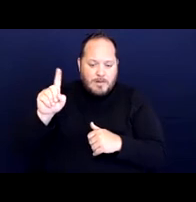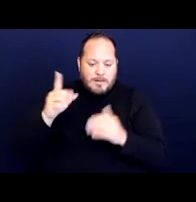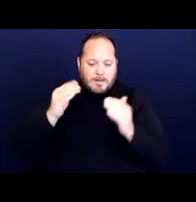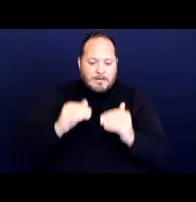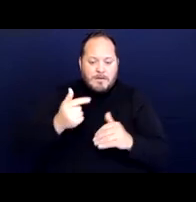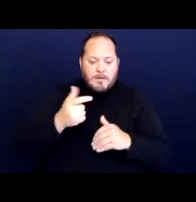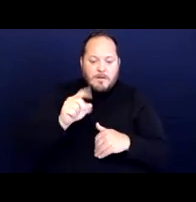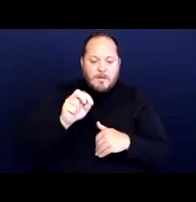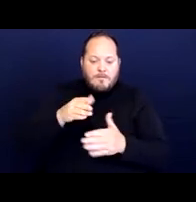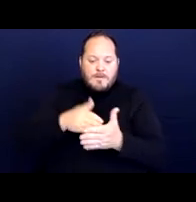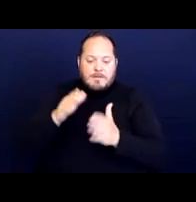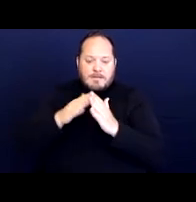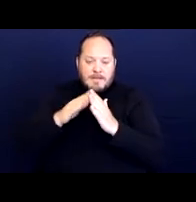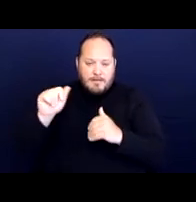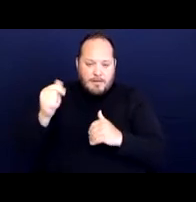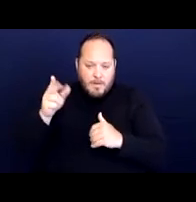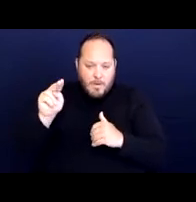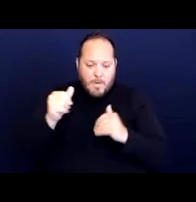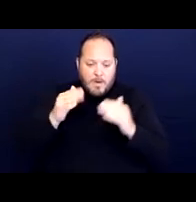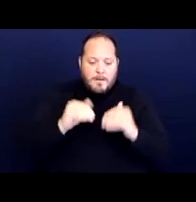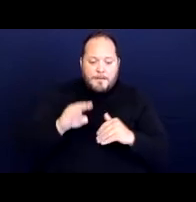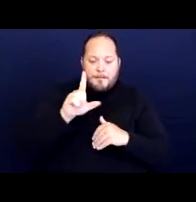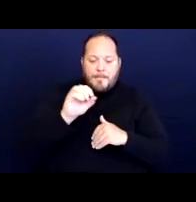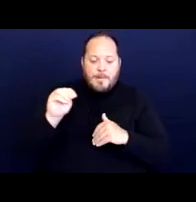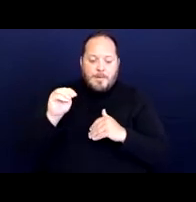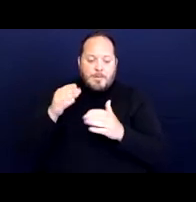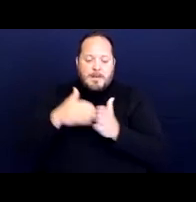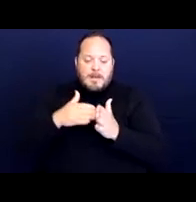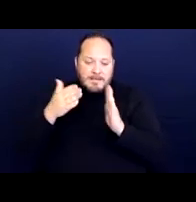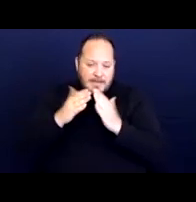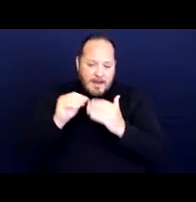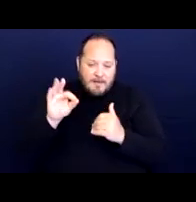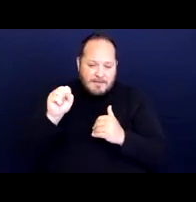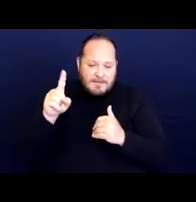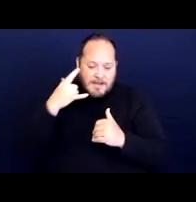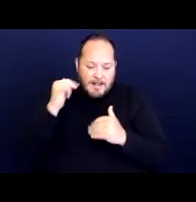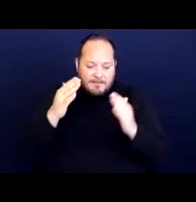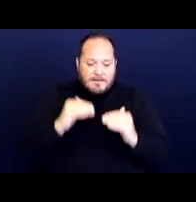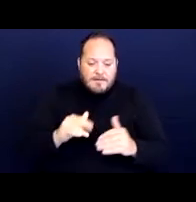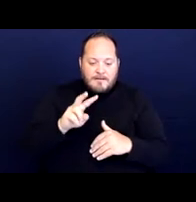Bloom v. City of San Diego, and then last but not least Vannucci V County of Sonoma.